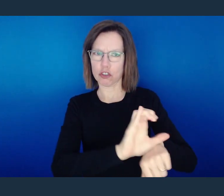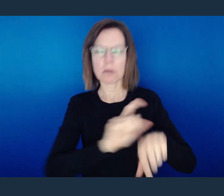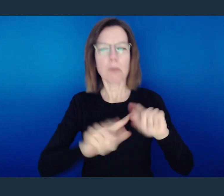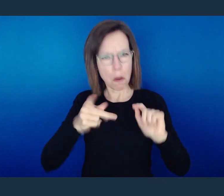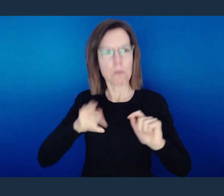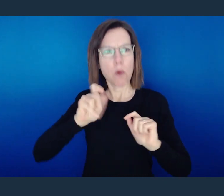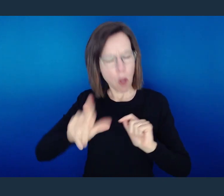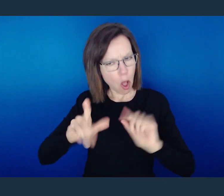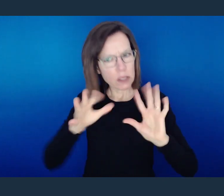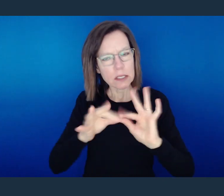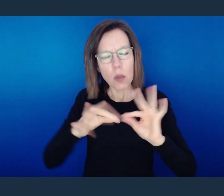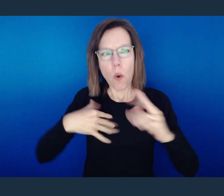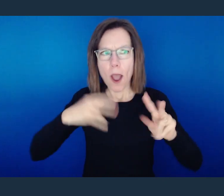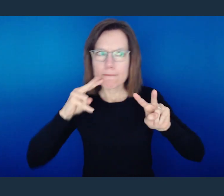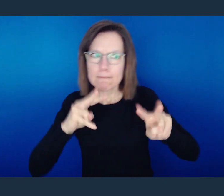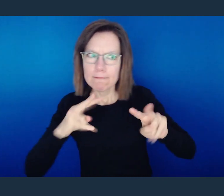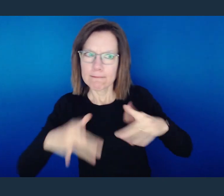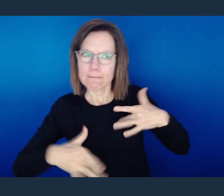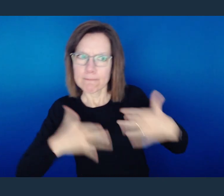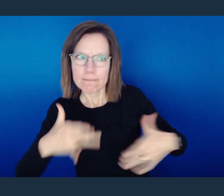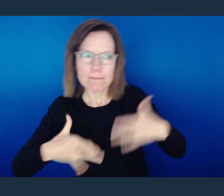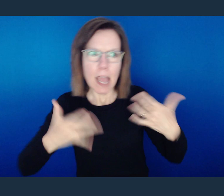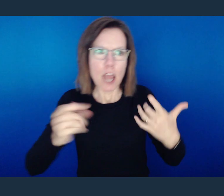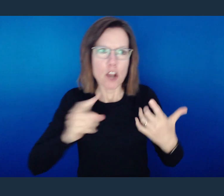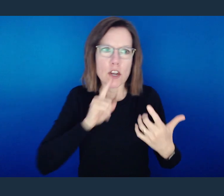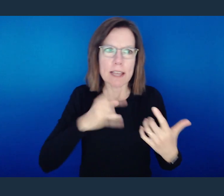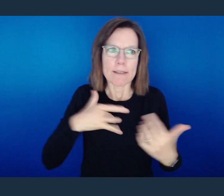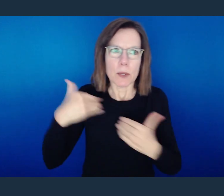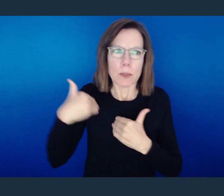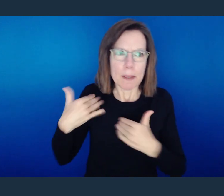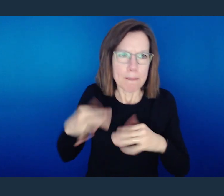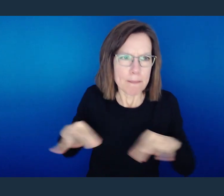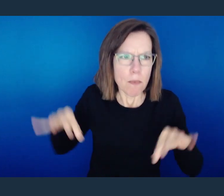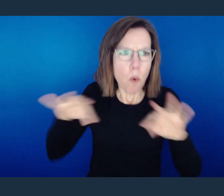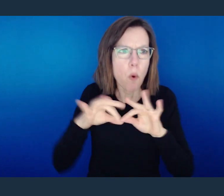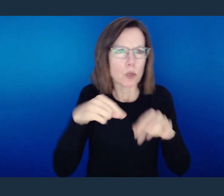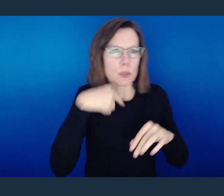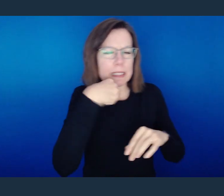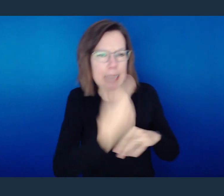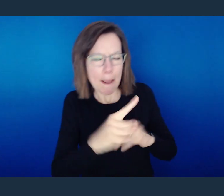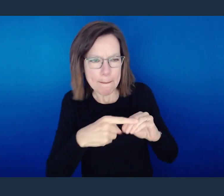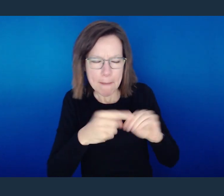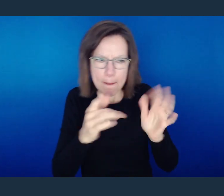He even informed them of his eagerness and his urgency of the gospel, but in doing that,